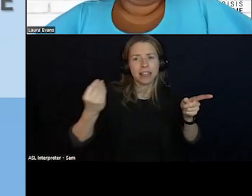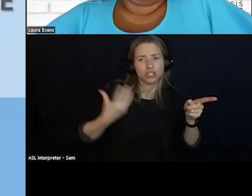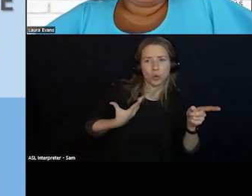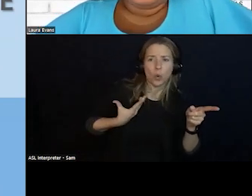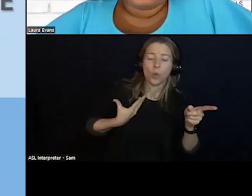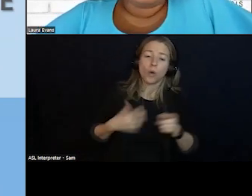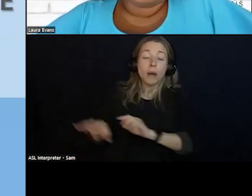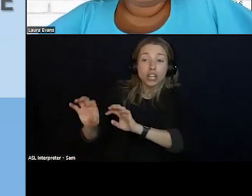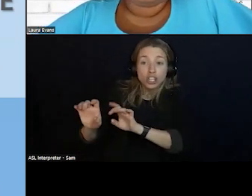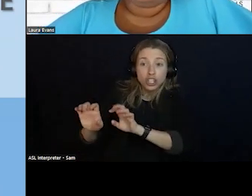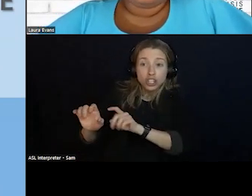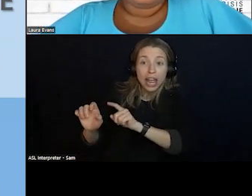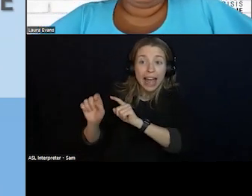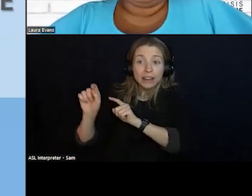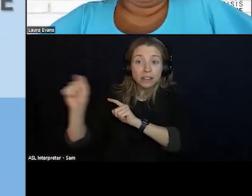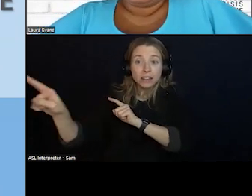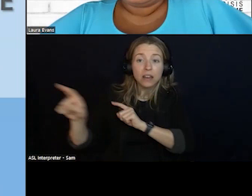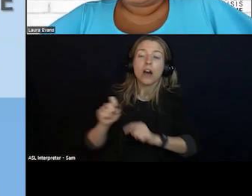REACH OUT TO KAREN JONES AND WILL MAKE SURE YOU GET LISTED.